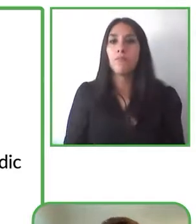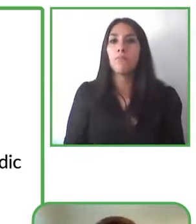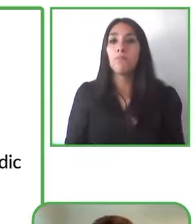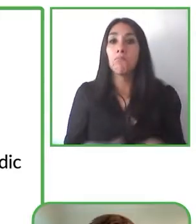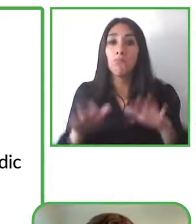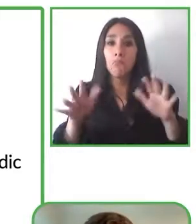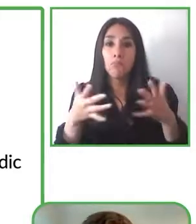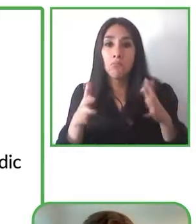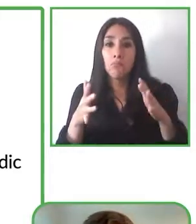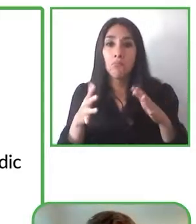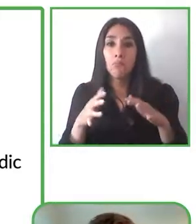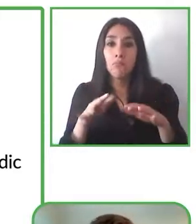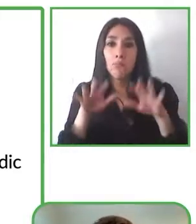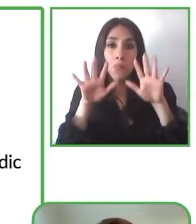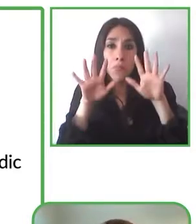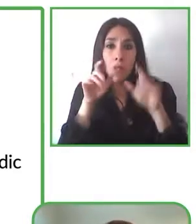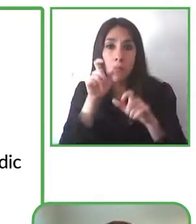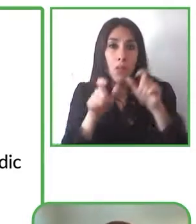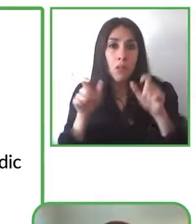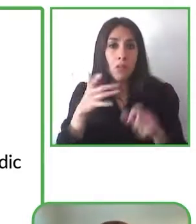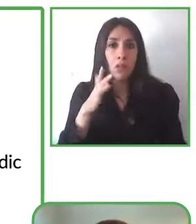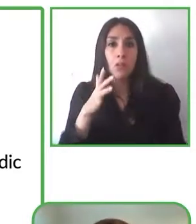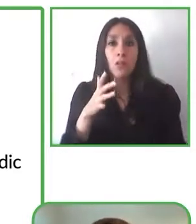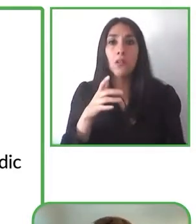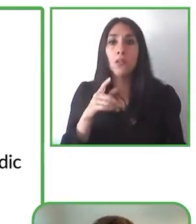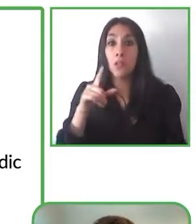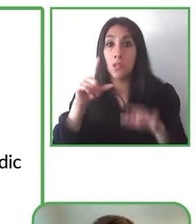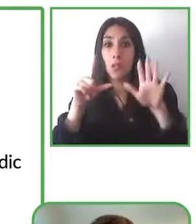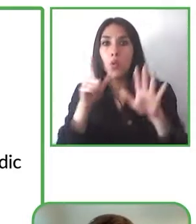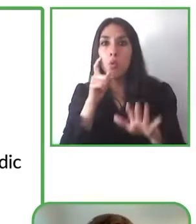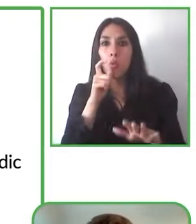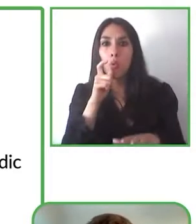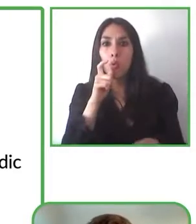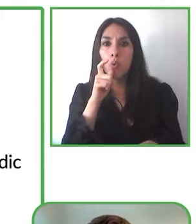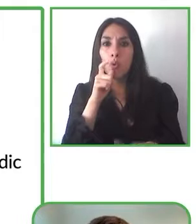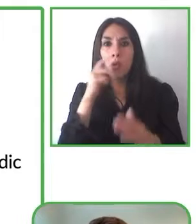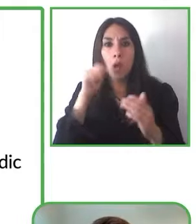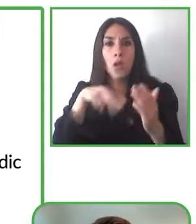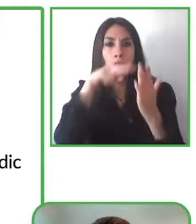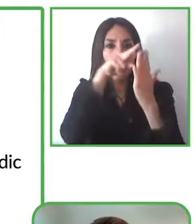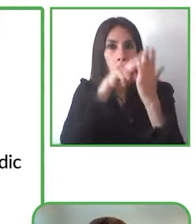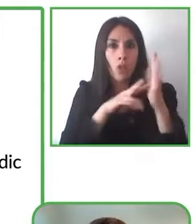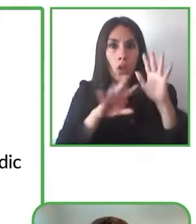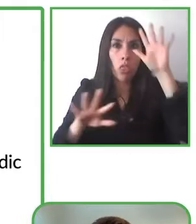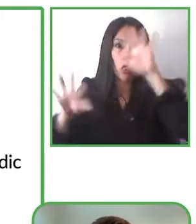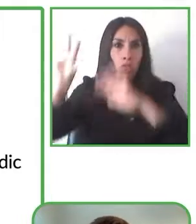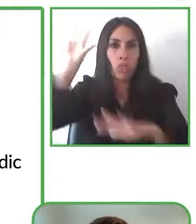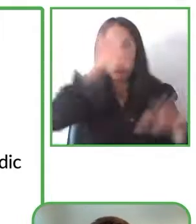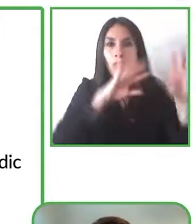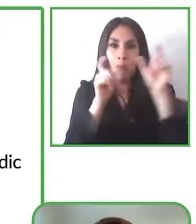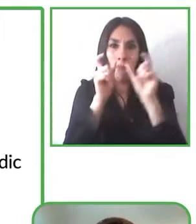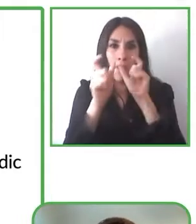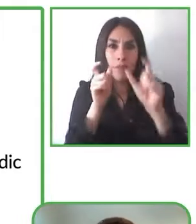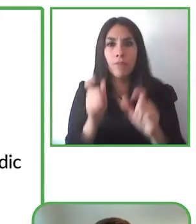So the way that SubReader works is that then you download an app on your phone and then we have integrations with a bunch of different streaming services so that might